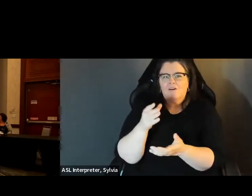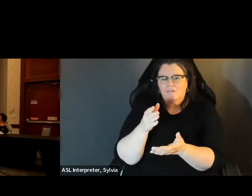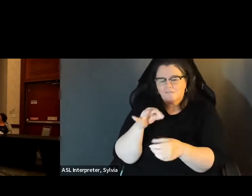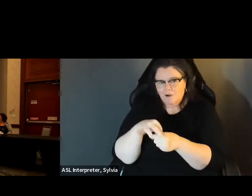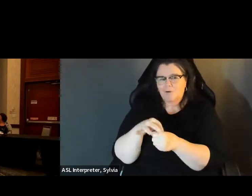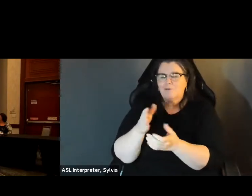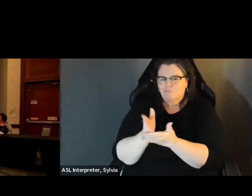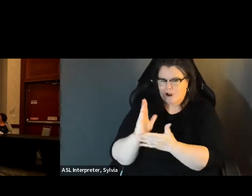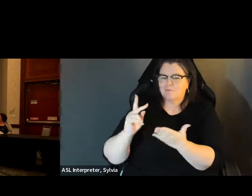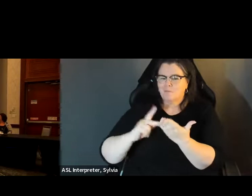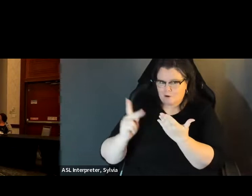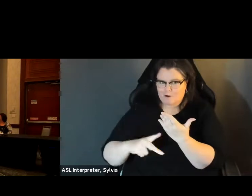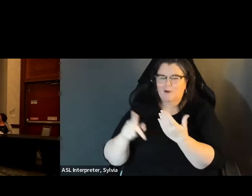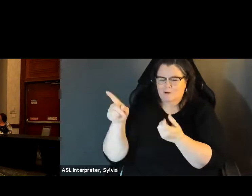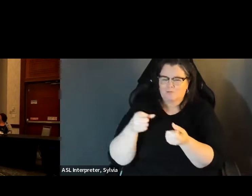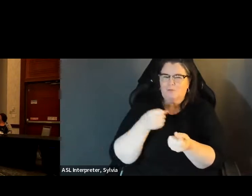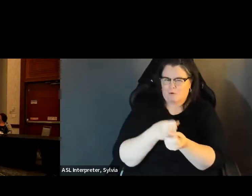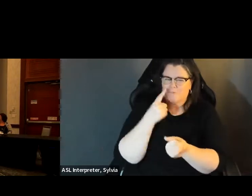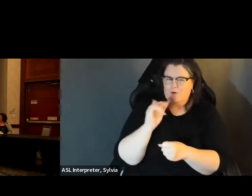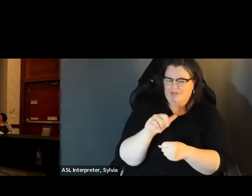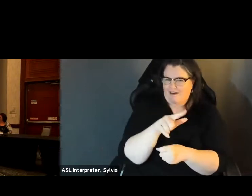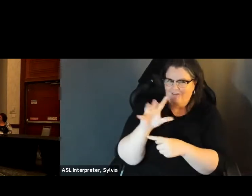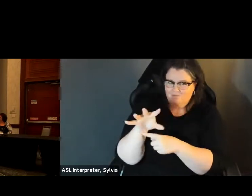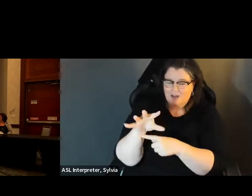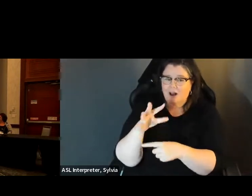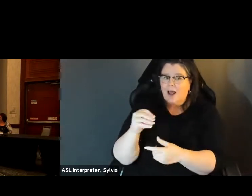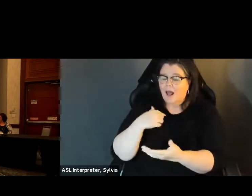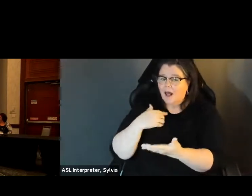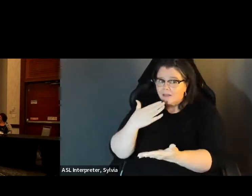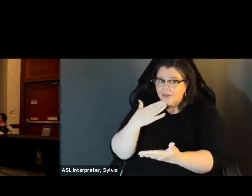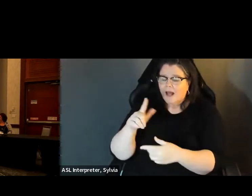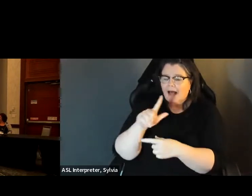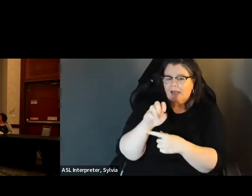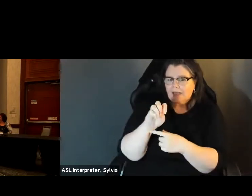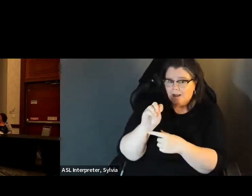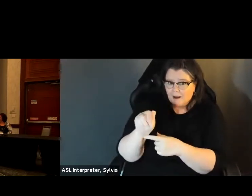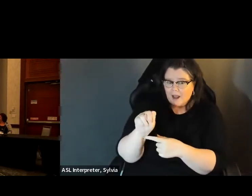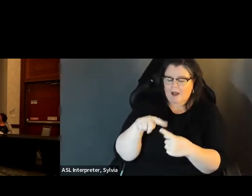protection and advocacy for voting program. We also wish the video videos can be found on access the vote. Florida website, access the vote org, and also on Youtube video project was funded by the American Association of People with disabilities and The protection and advocacy for voting X program we also wish to to give special thanks to the to give special thanks to the systemmer of elections offices Supervisor of Elections offices in Leon, and do counties.